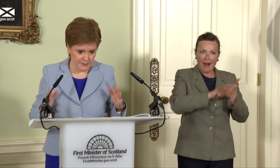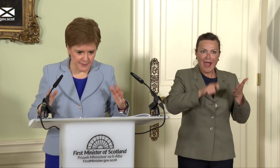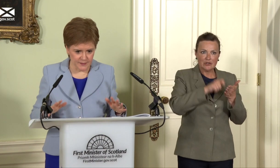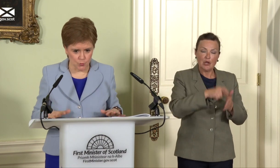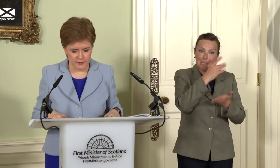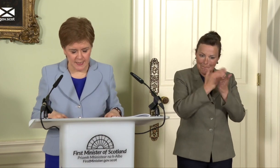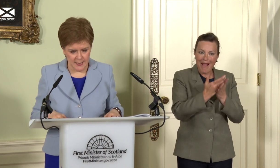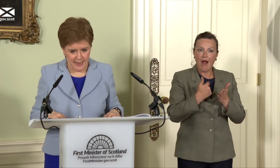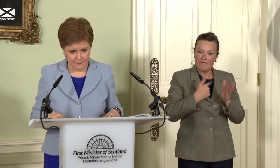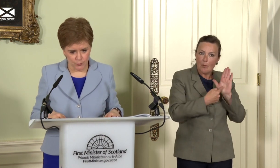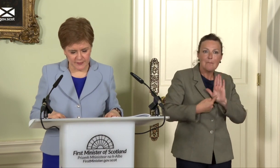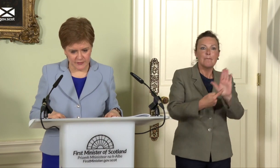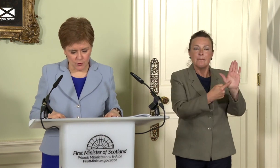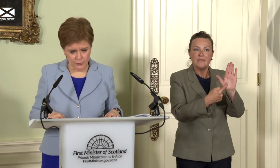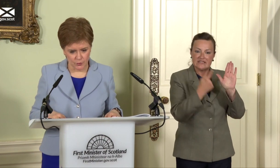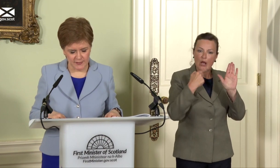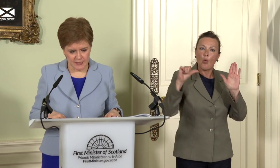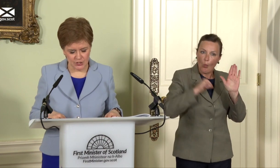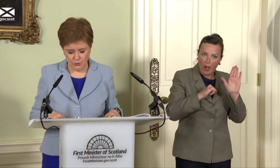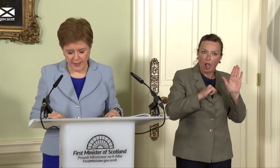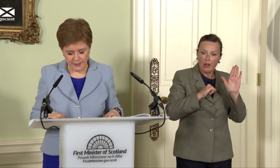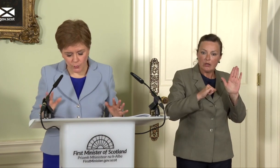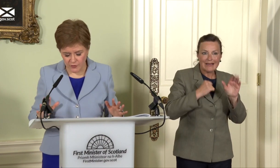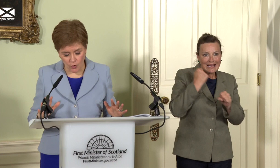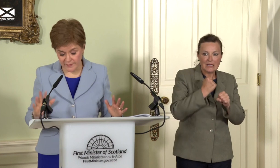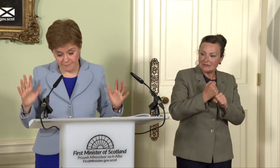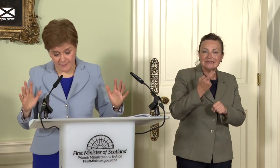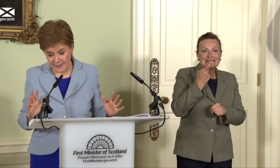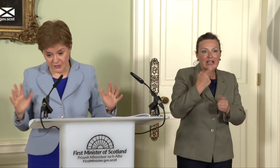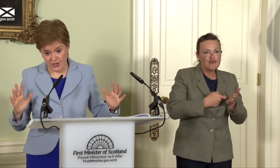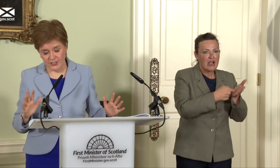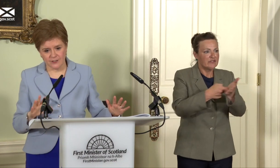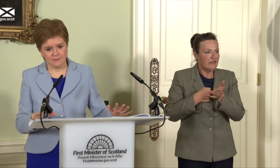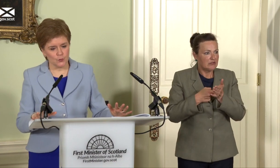and that’s what I’m focused on and seeking to do. No, it’s not a distraction. Those